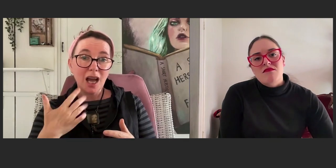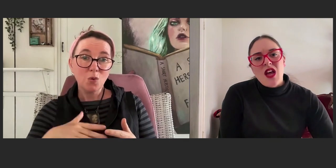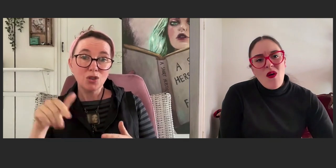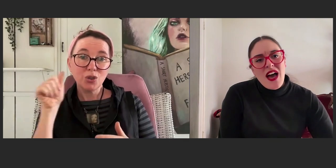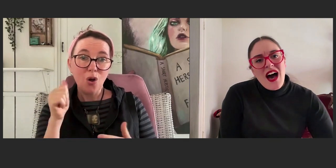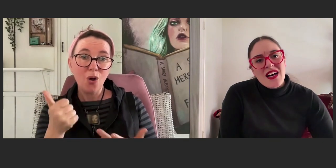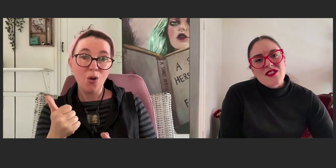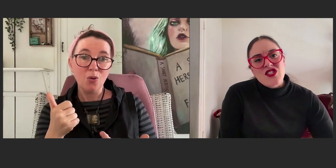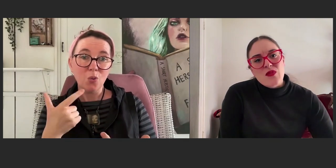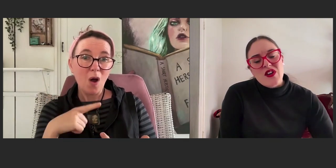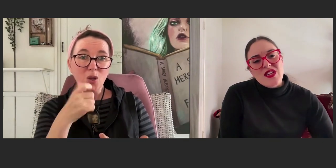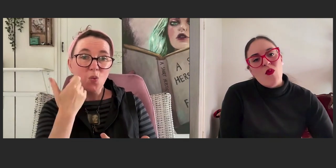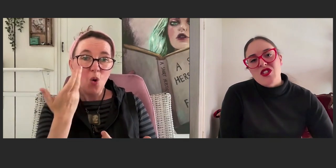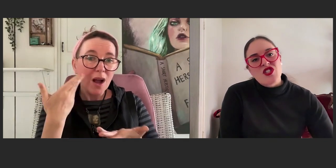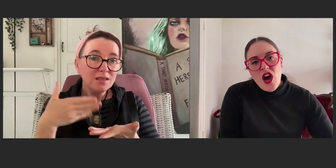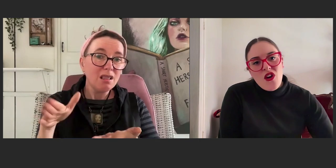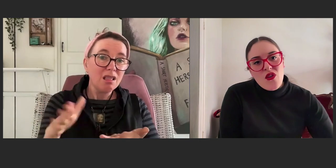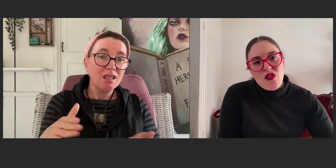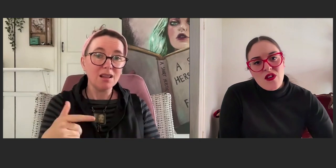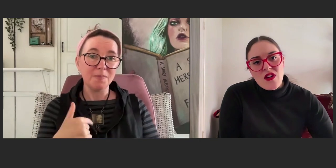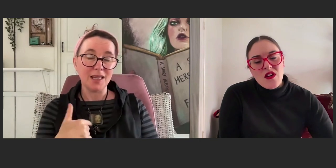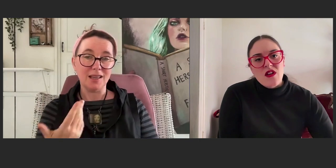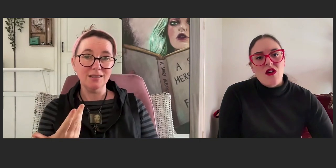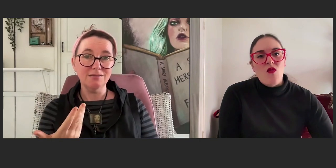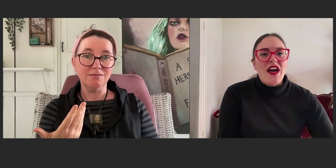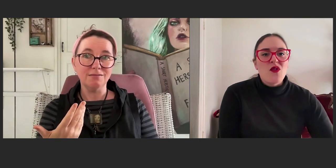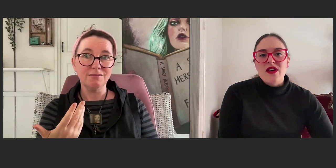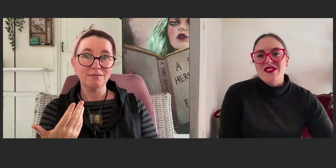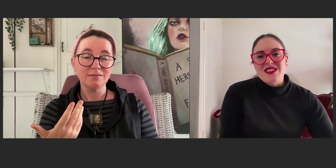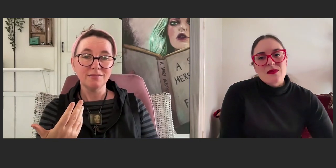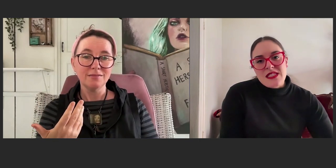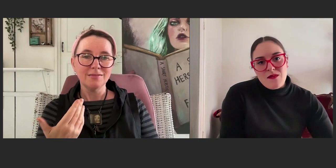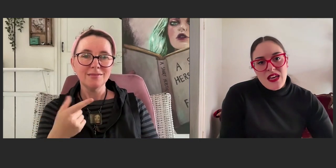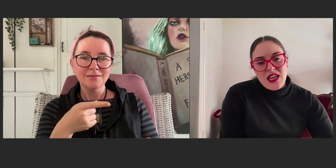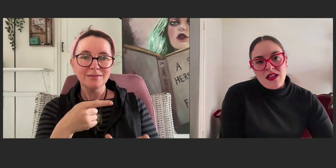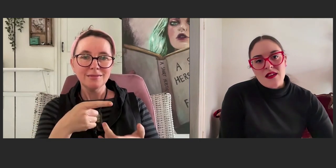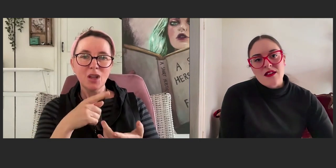"No, I asked you because I want to know, "why are you always dismissing me?"